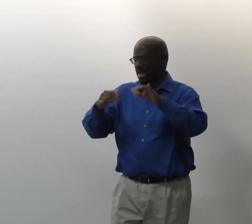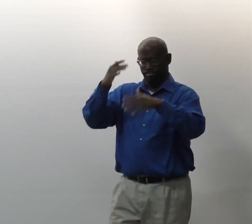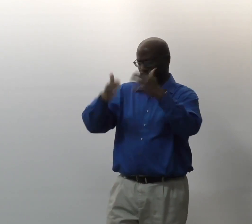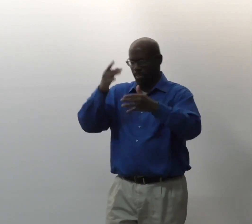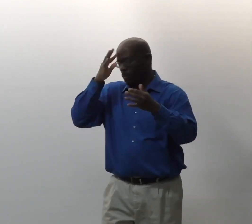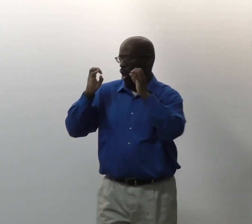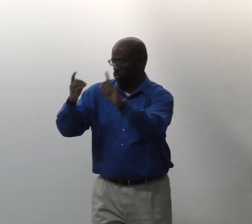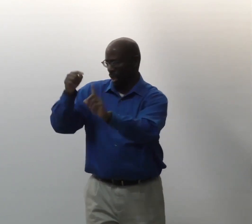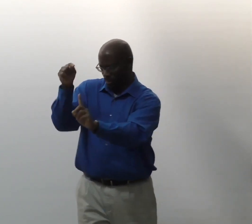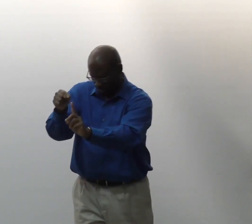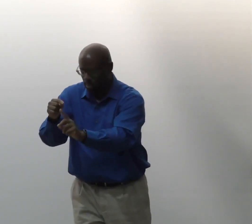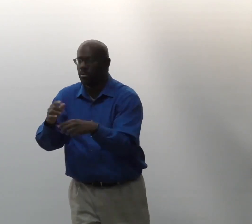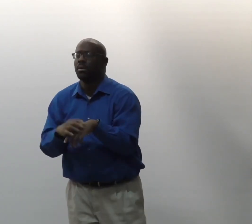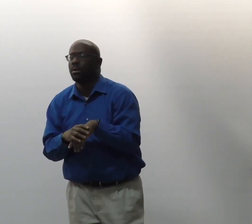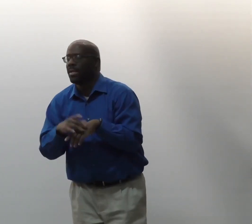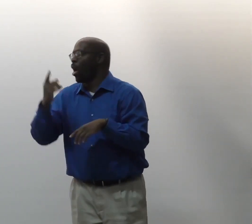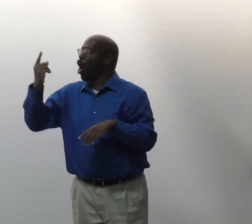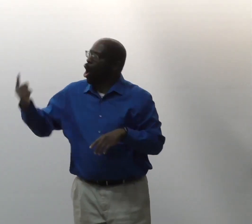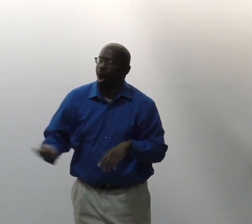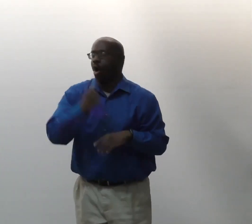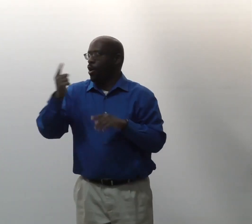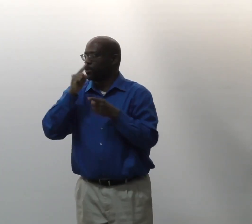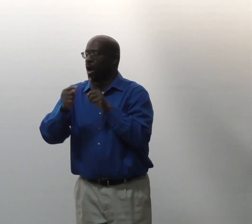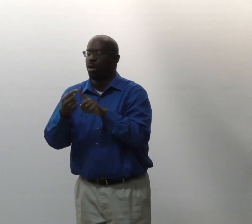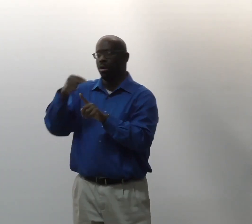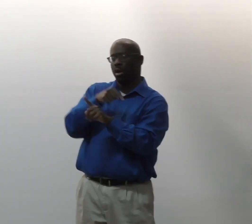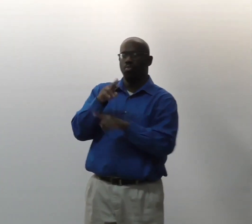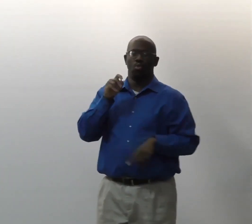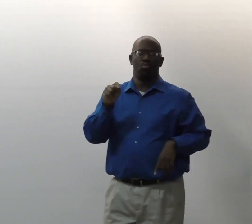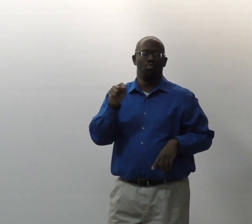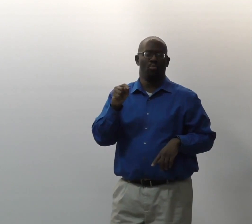So somehow the system got established in terms of education.